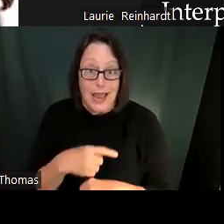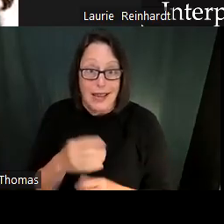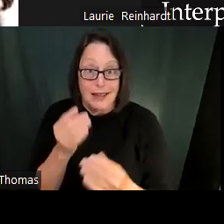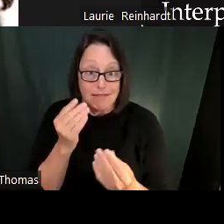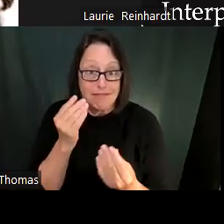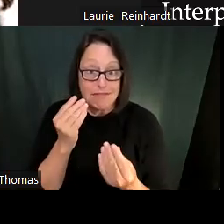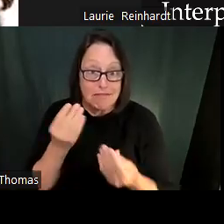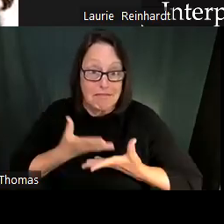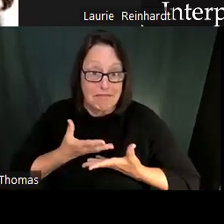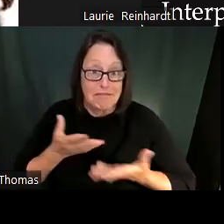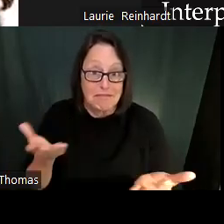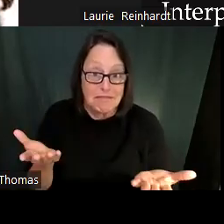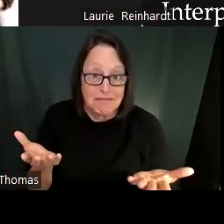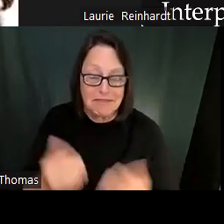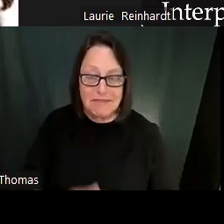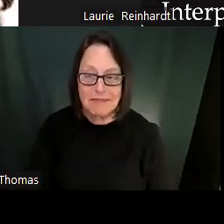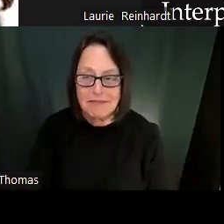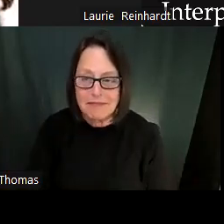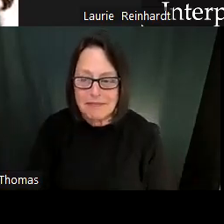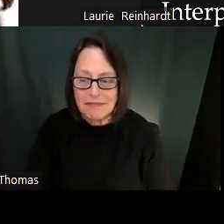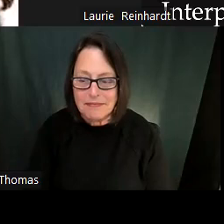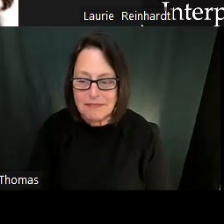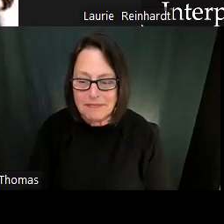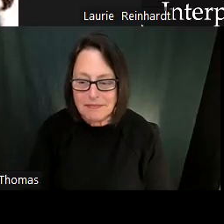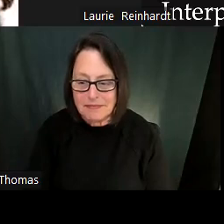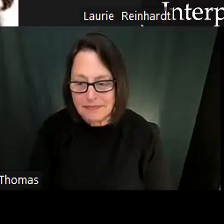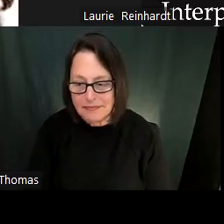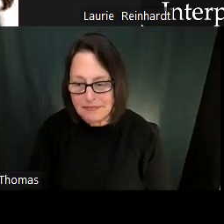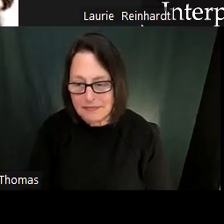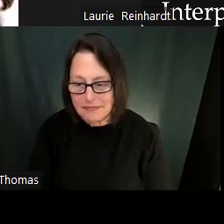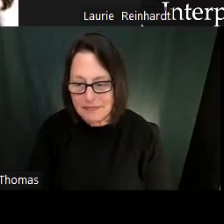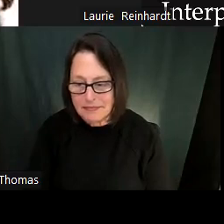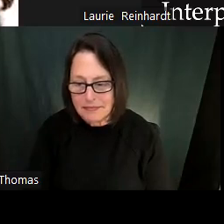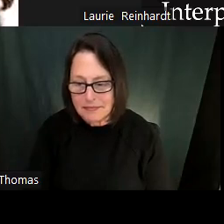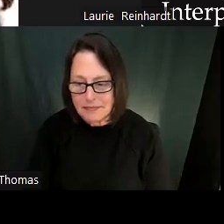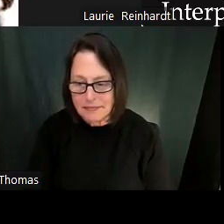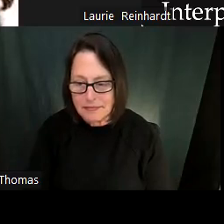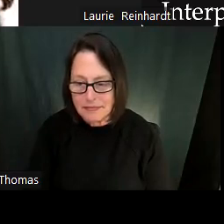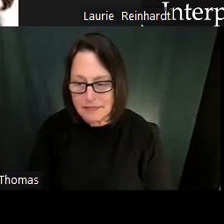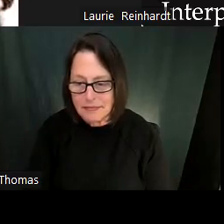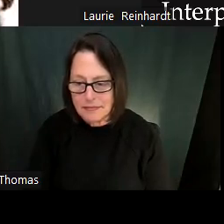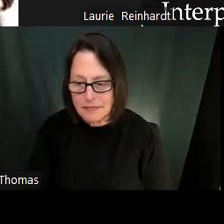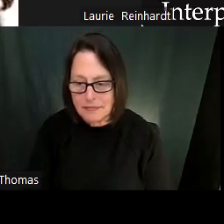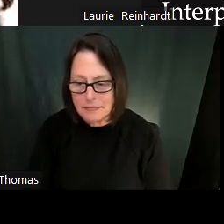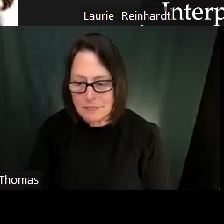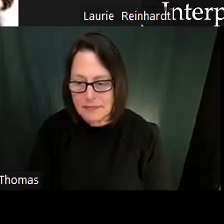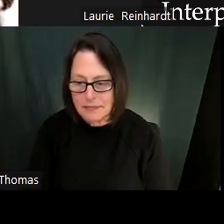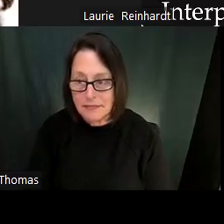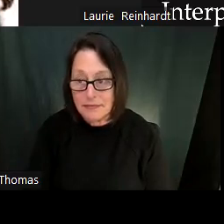you're always having the option to share your thoughts and opinions with us about how we did today.